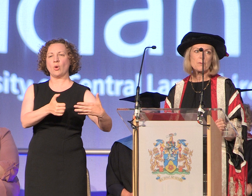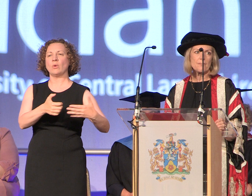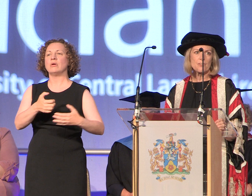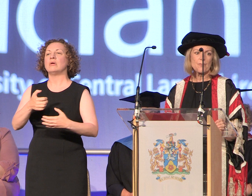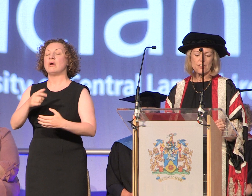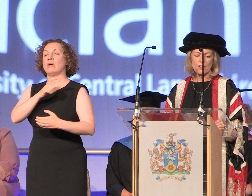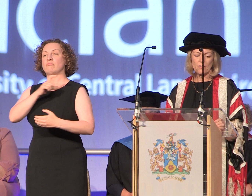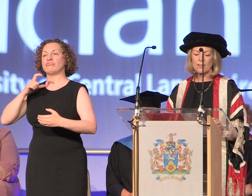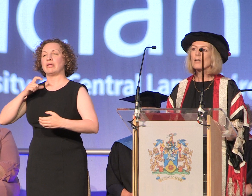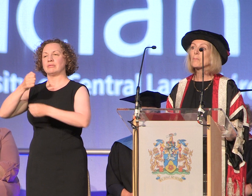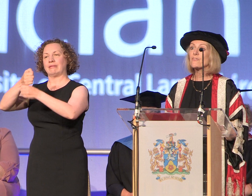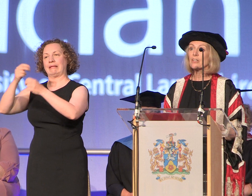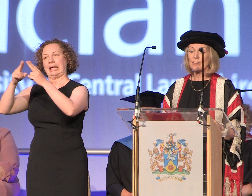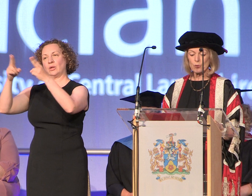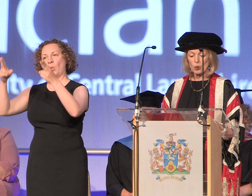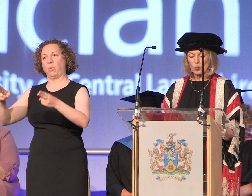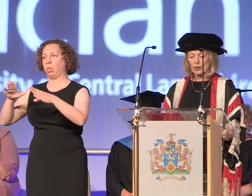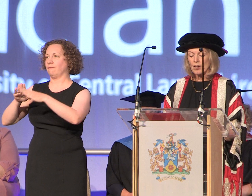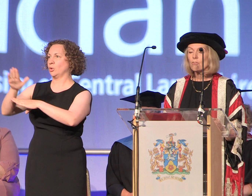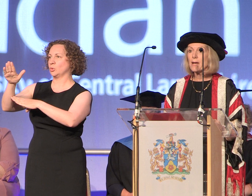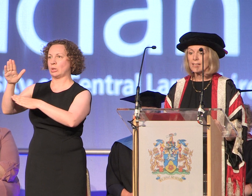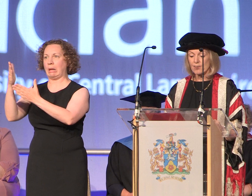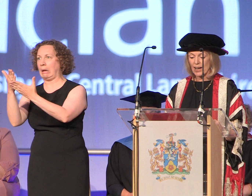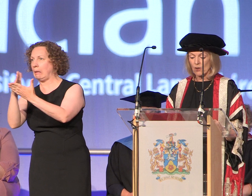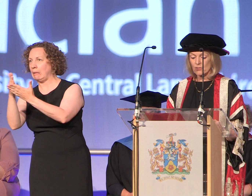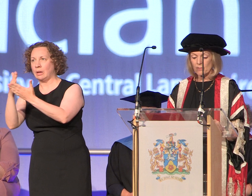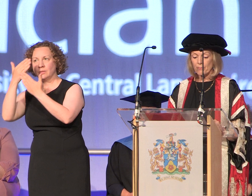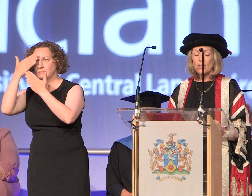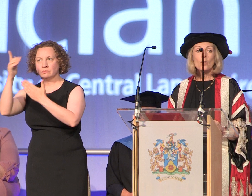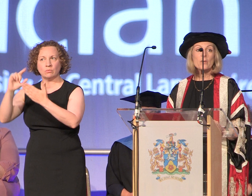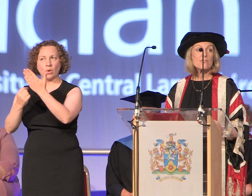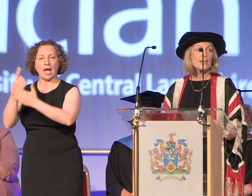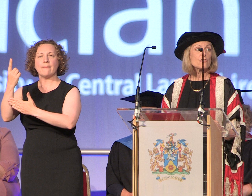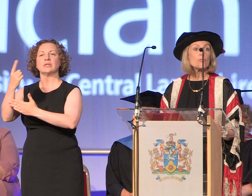previous venue Preston Guildhall remaining in doubt we decided to